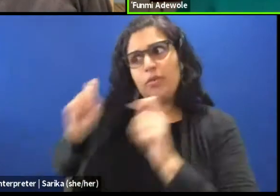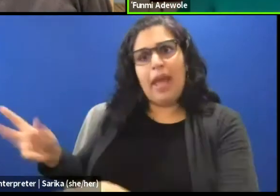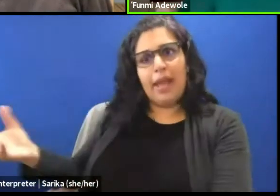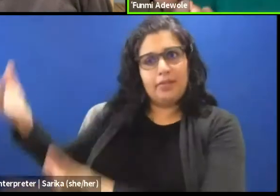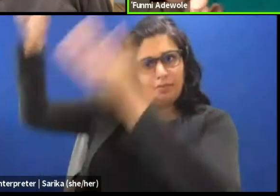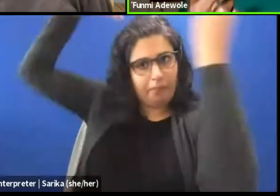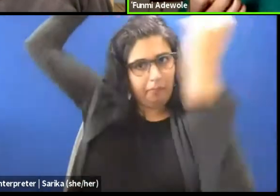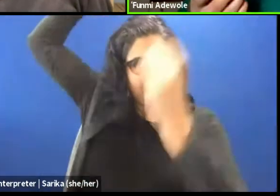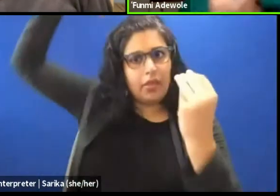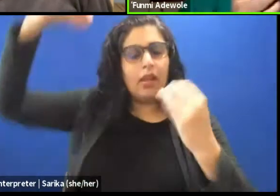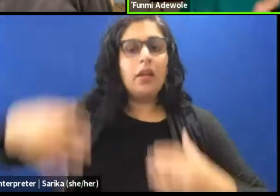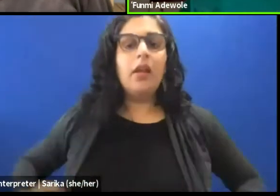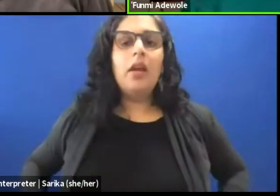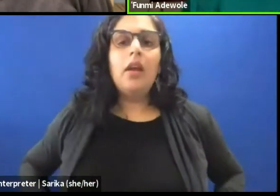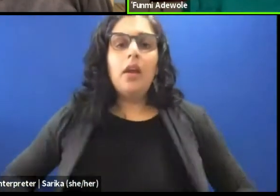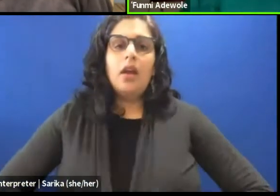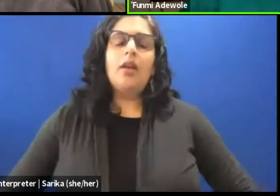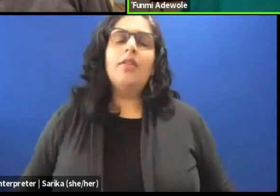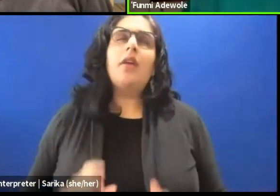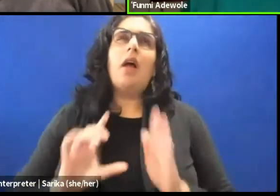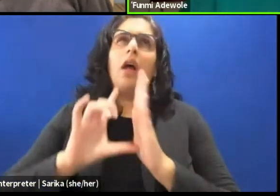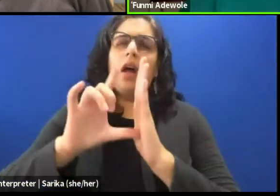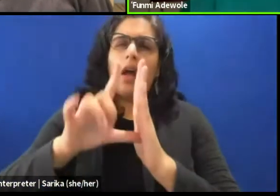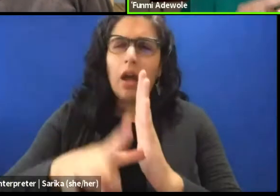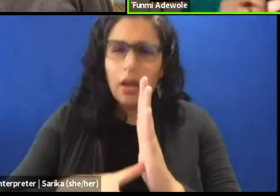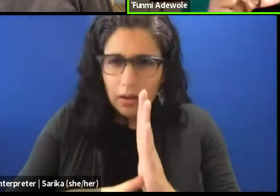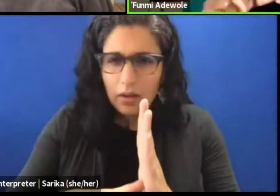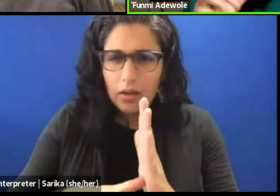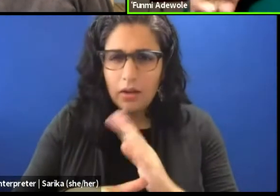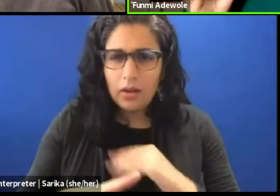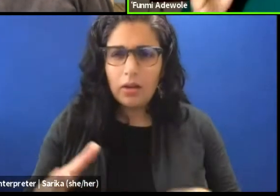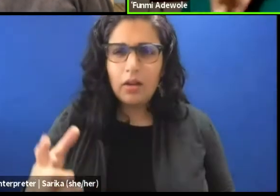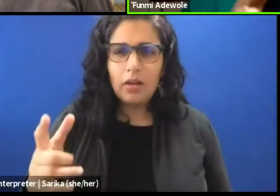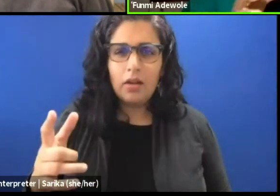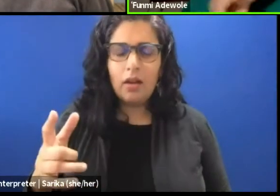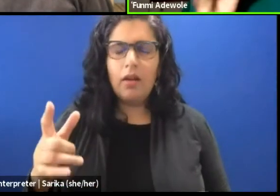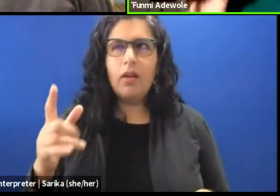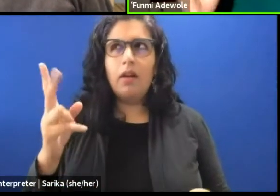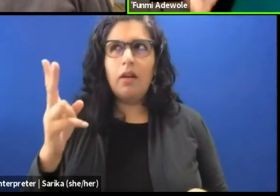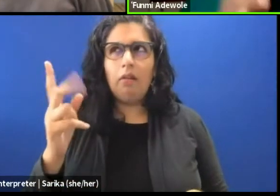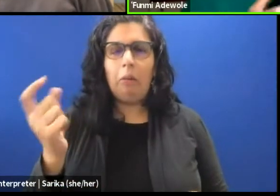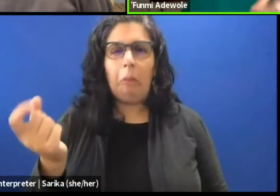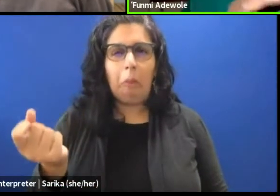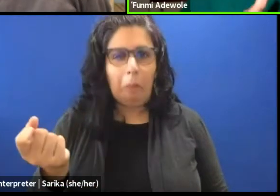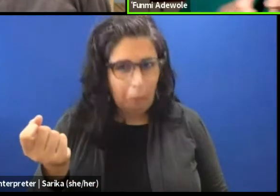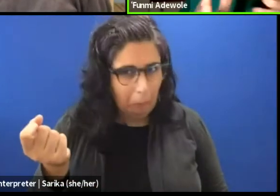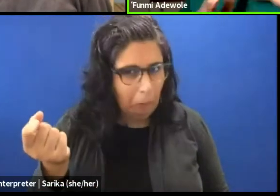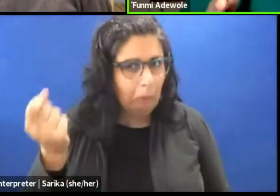And so as to why you begin to find a link. It is one of the things, not the only thing,